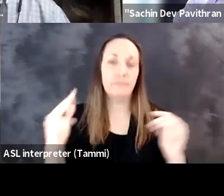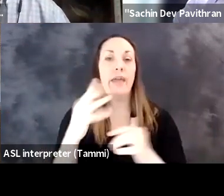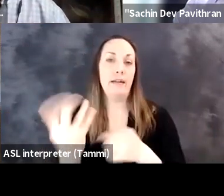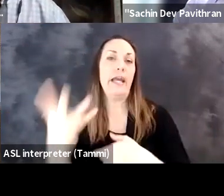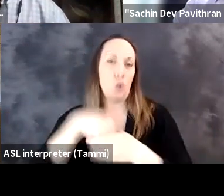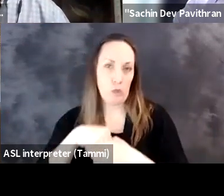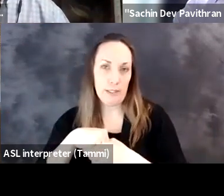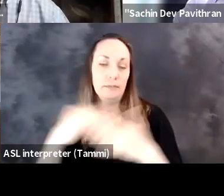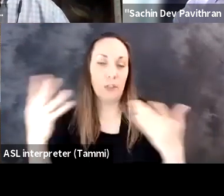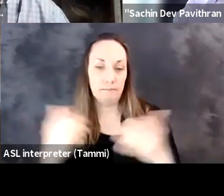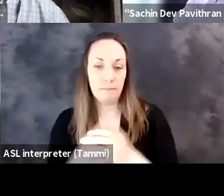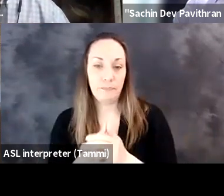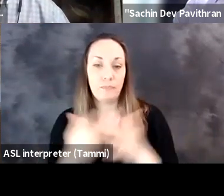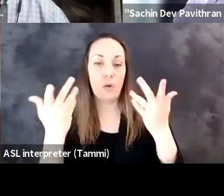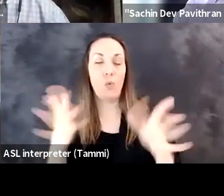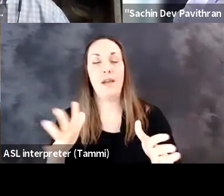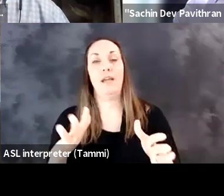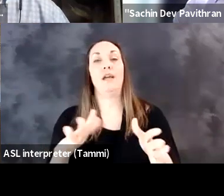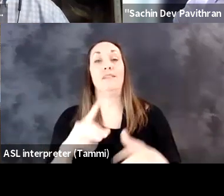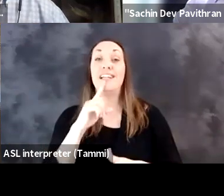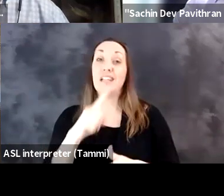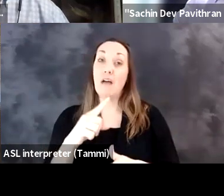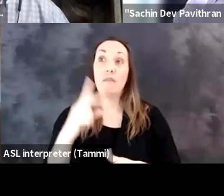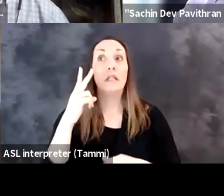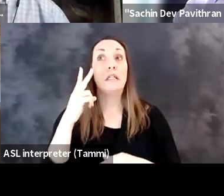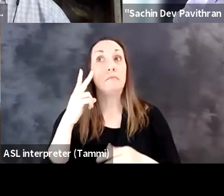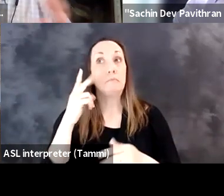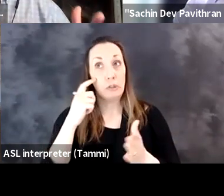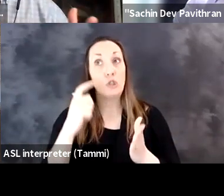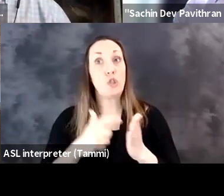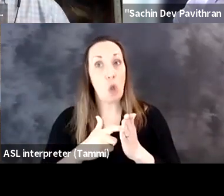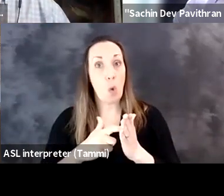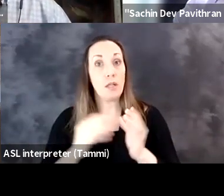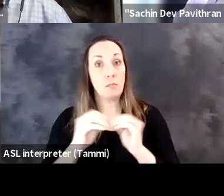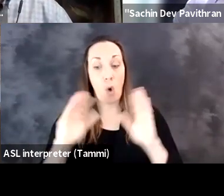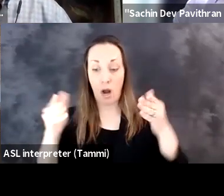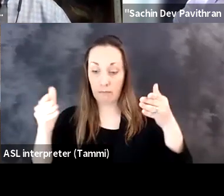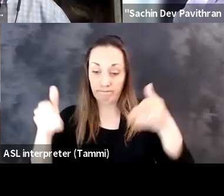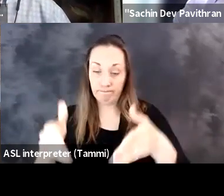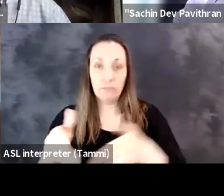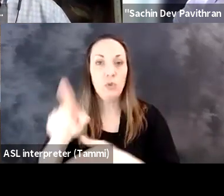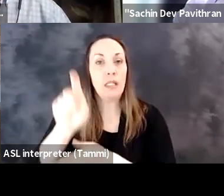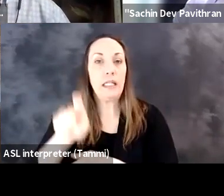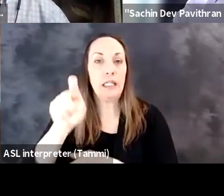effort for equity, right? Diversity, equity, and inclusion.